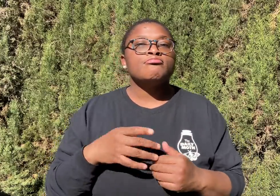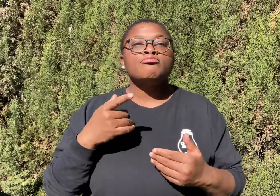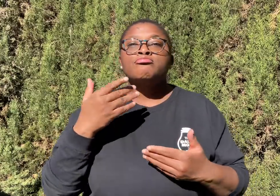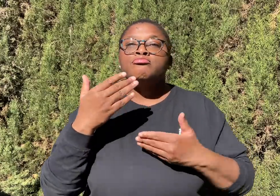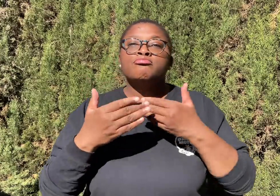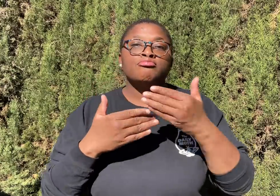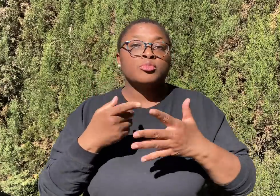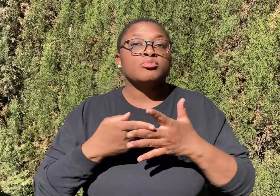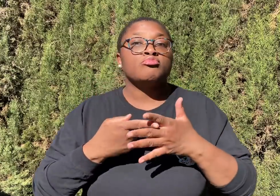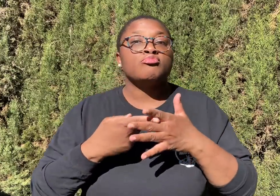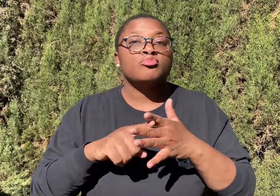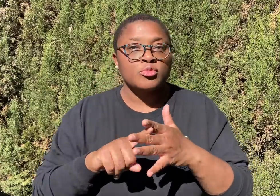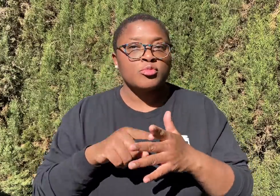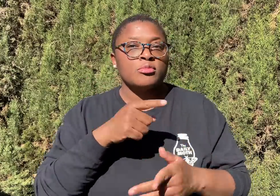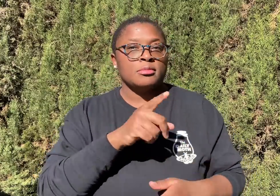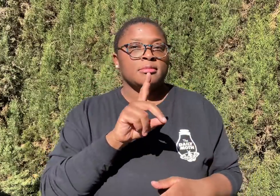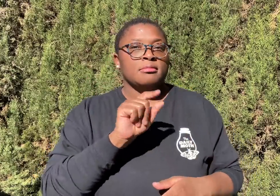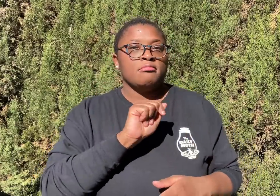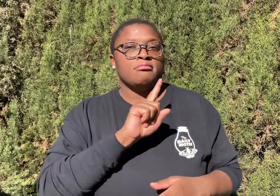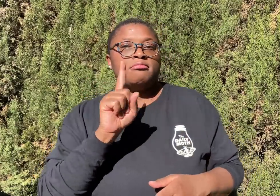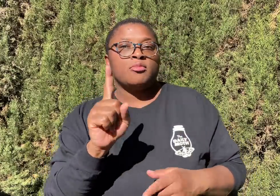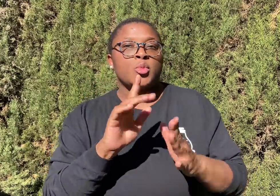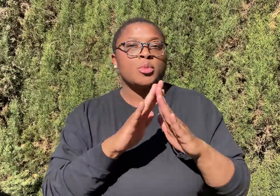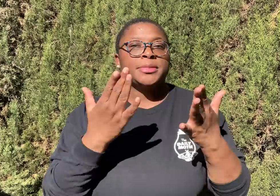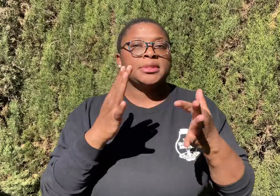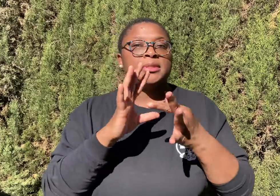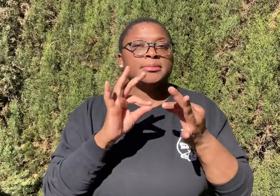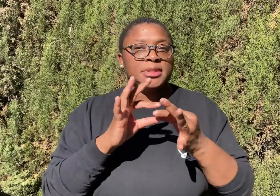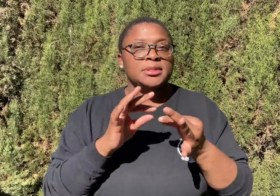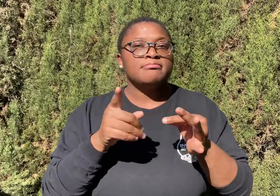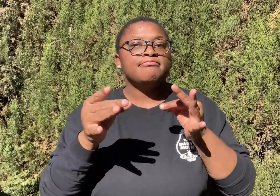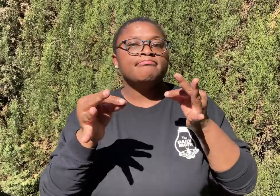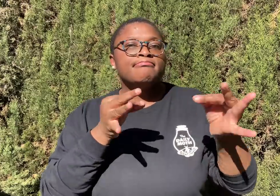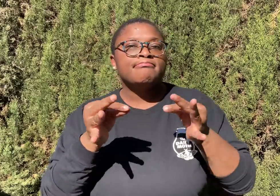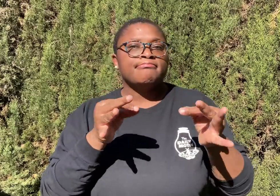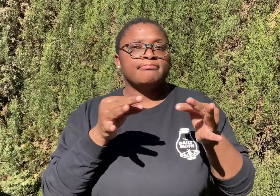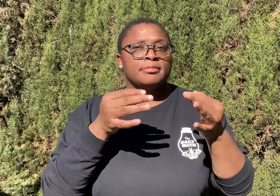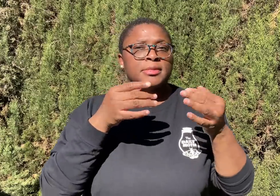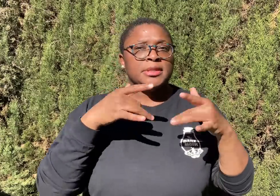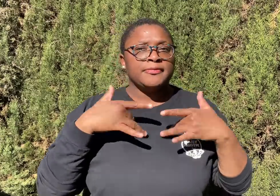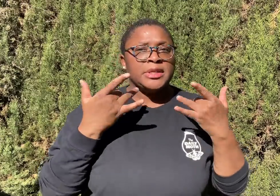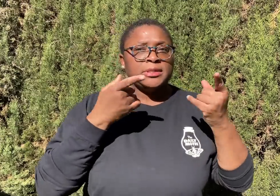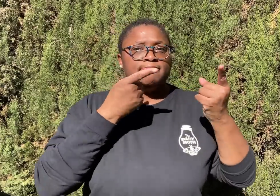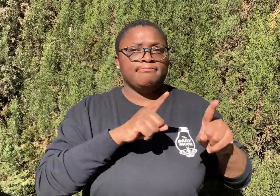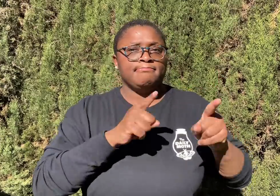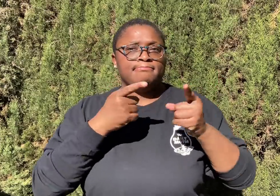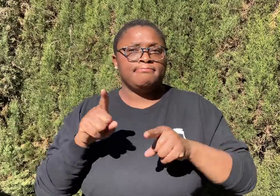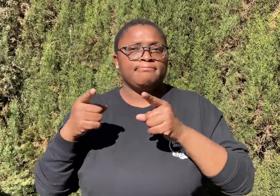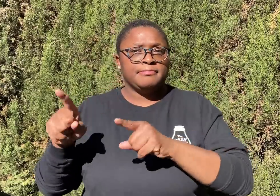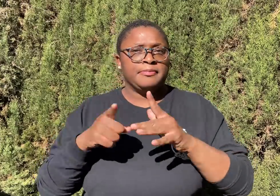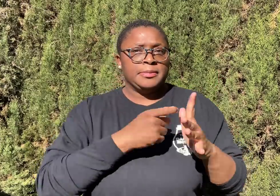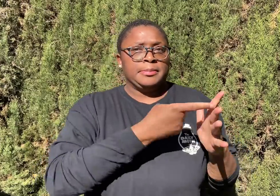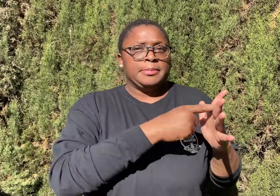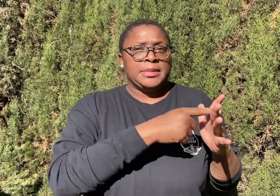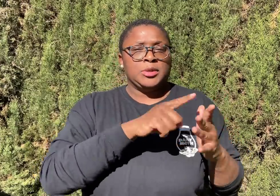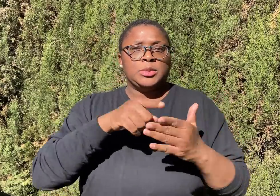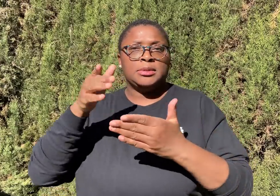When the proceedings started, the DA made an opening statement in which she recounted the events from the beginning